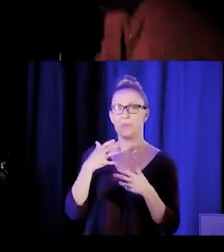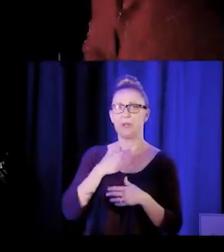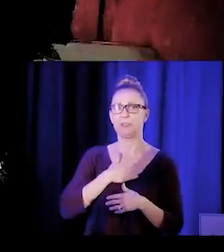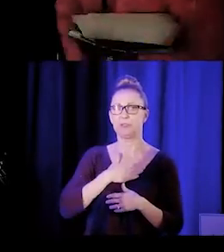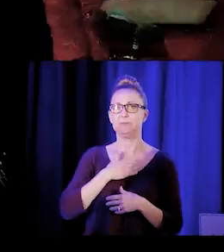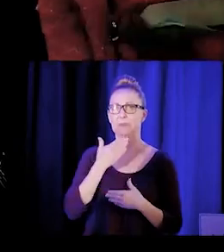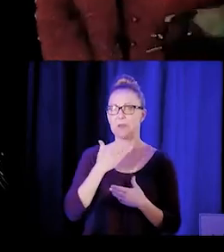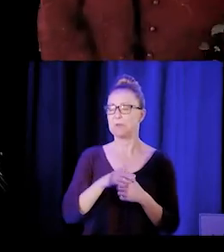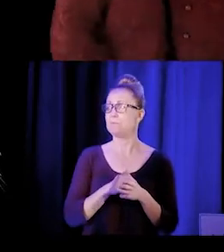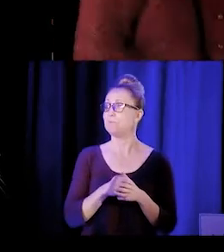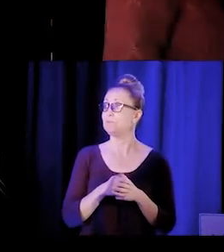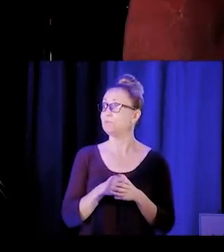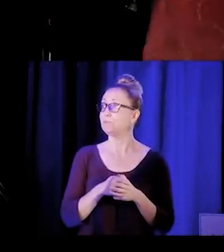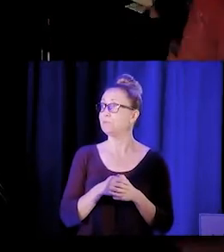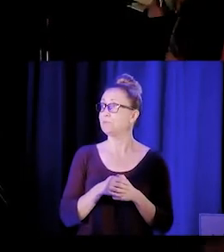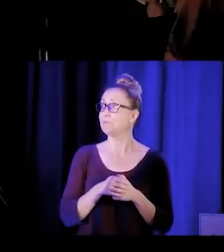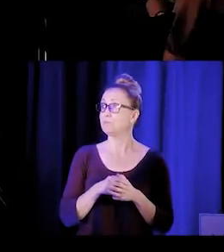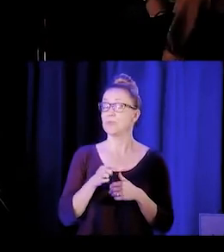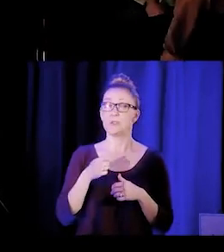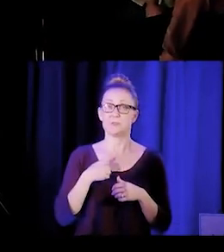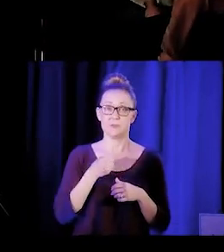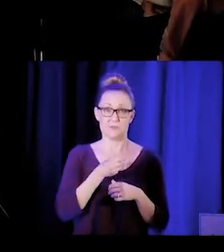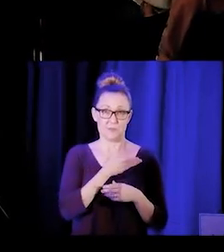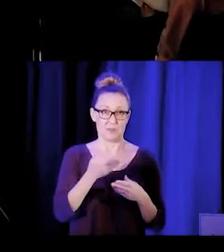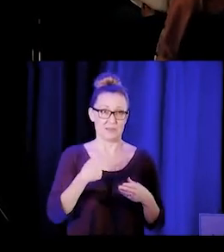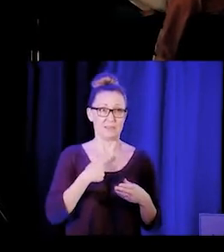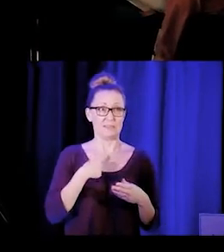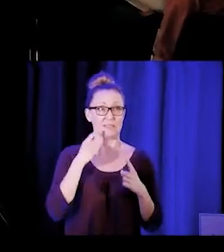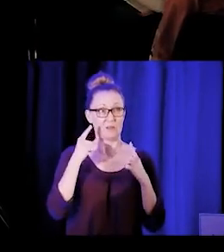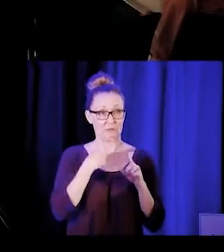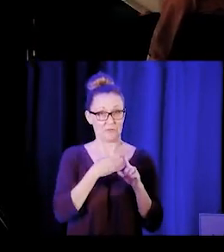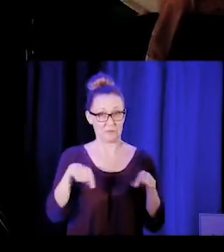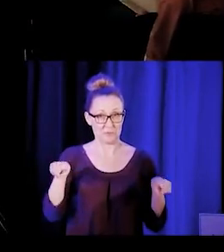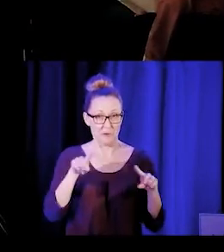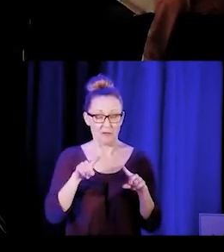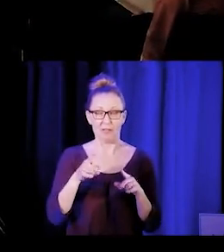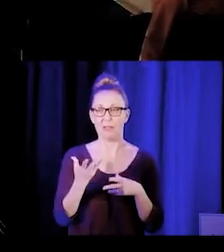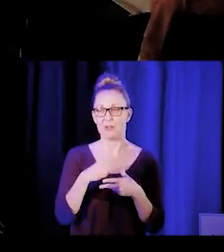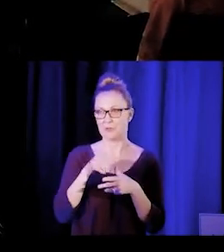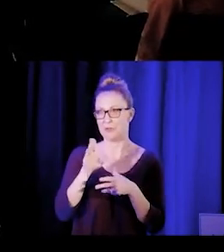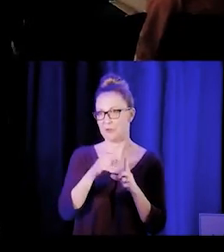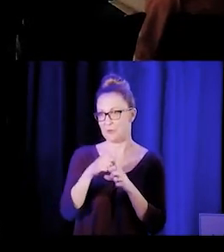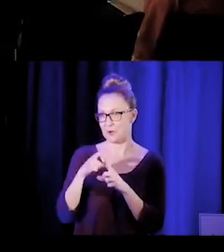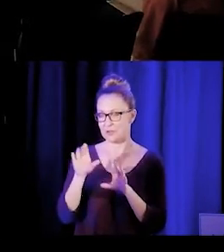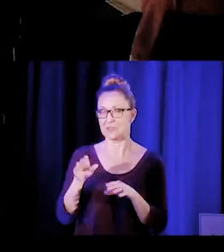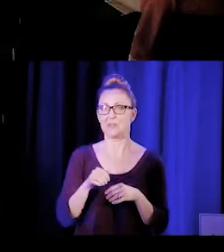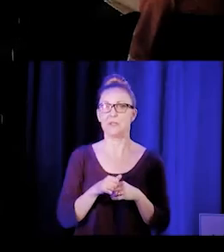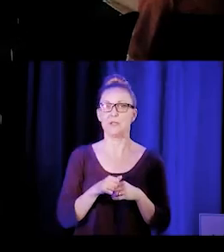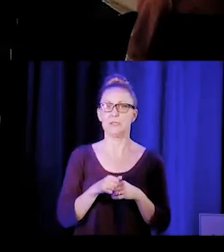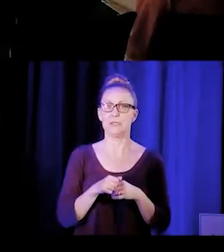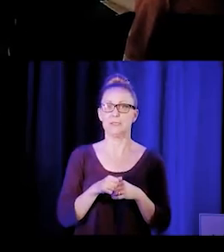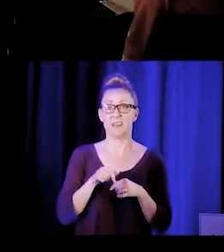So I'll lift up a couple of things I heard from you all in addition to those magical words, this is a vocation,